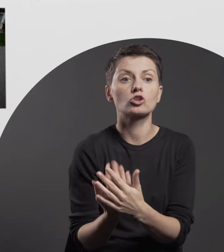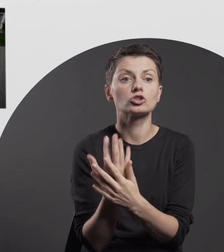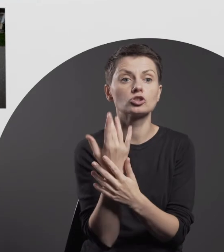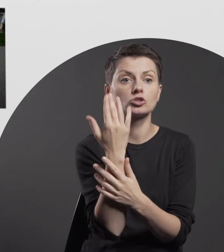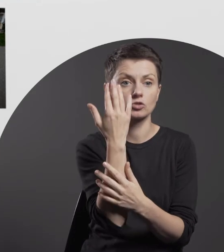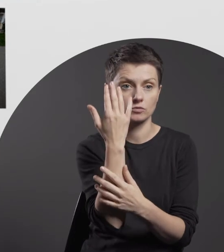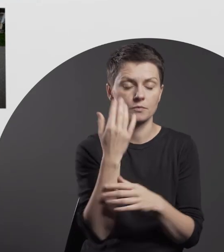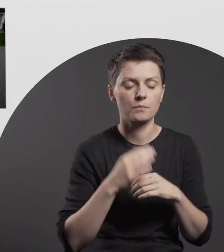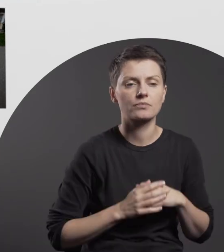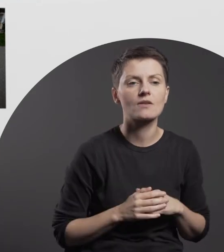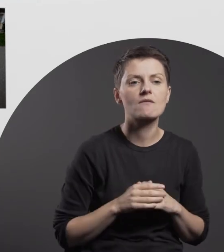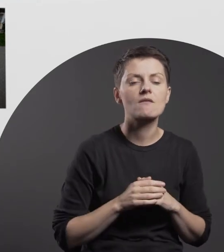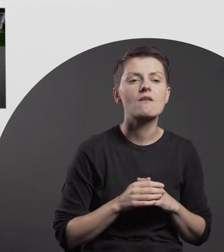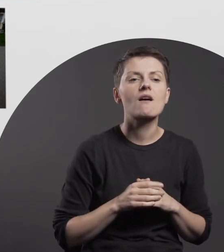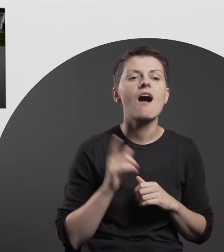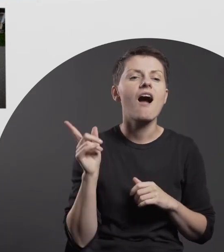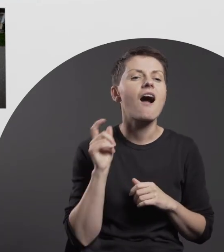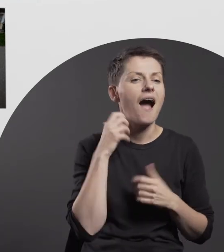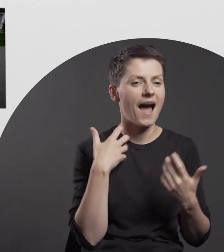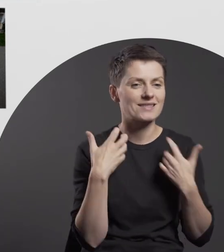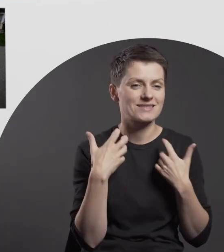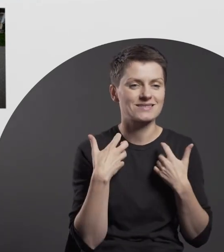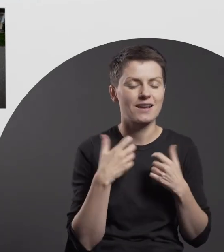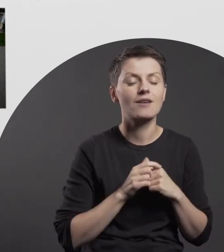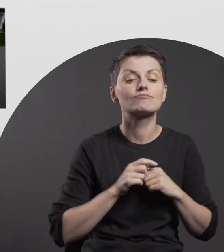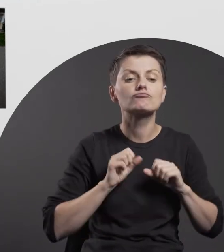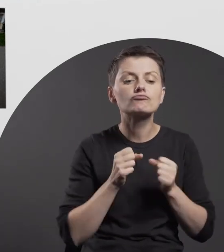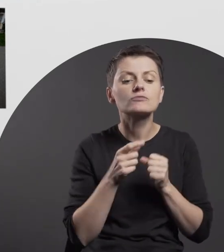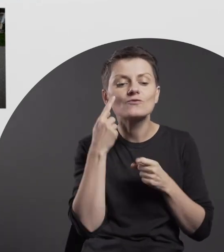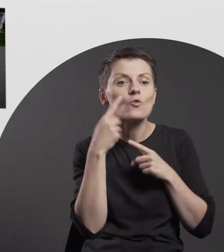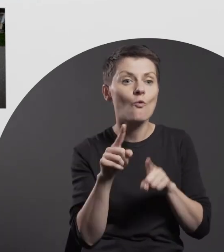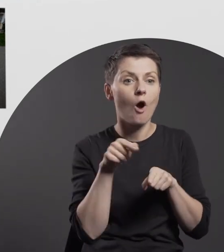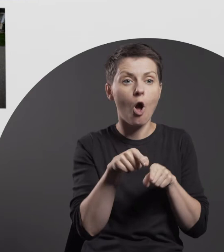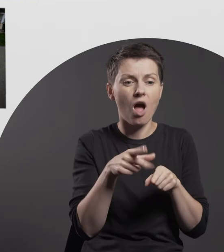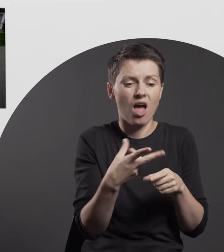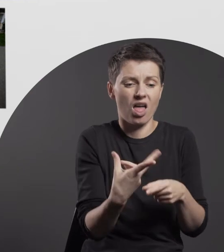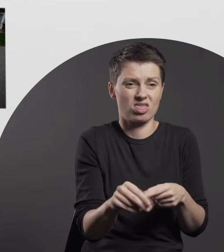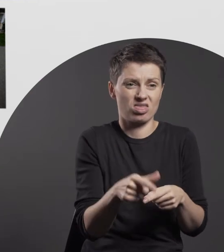The artist’s action draws the viewers’ attention to the transience and imperfection